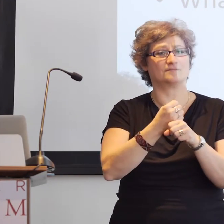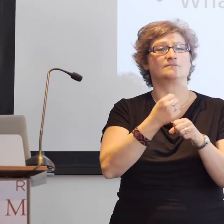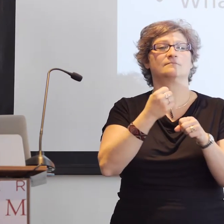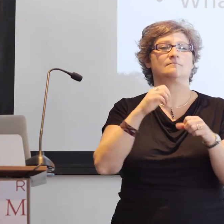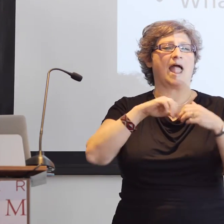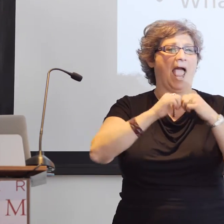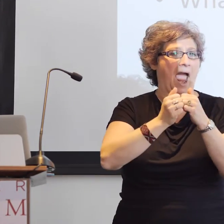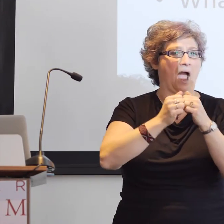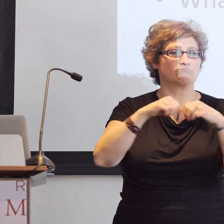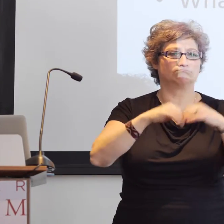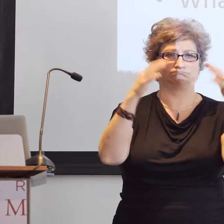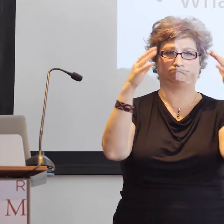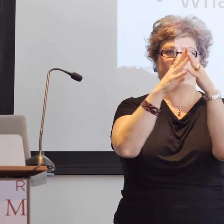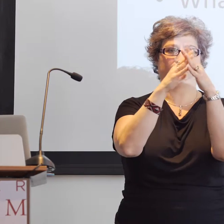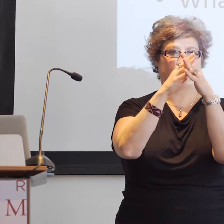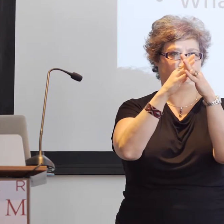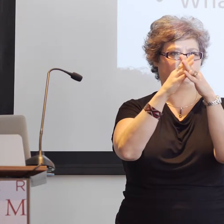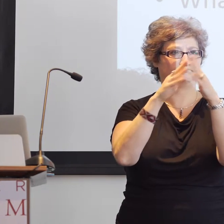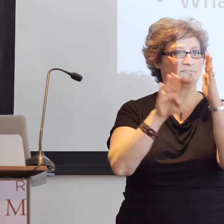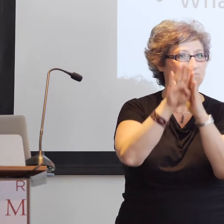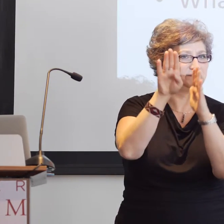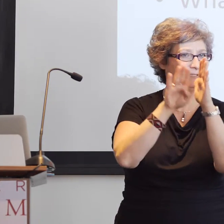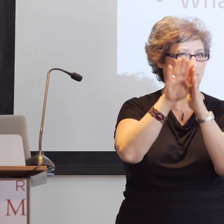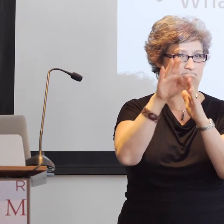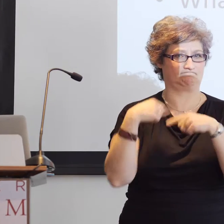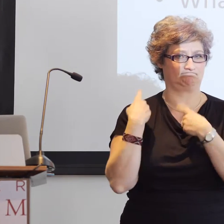in their identifying as an American Deaf person.